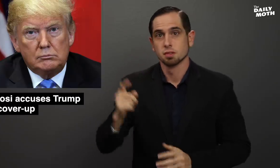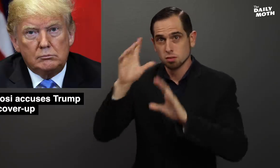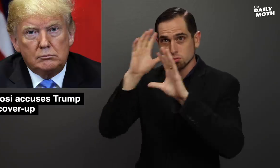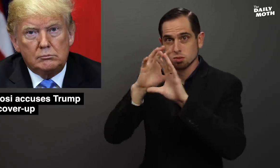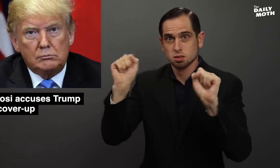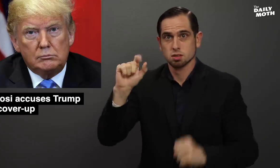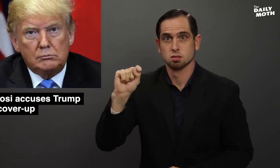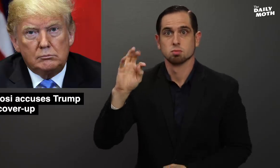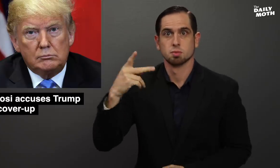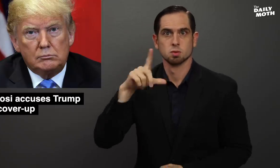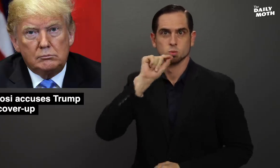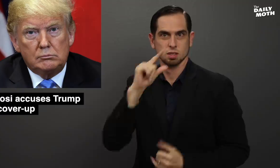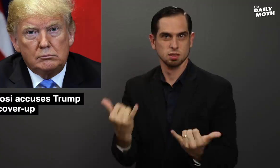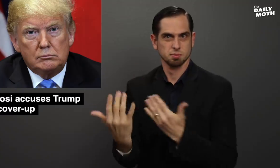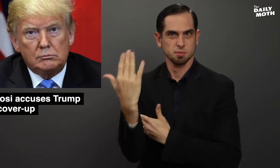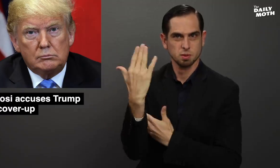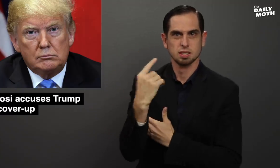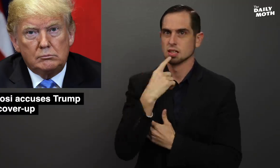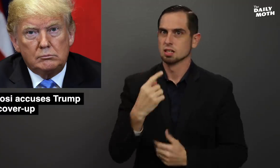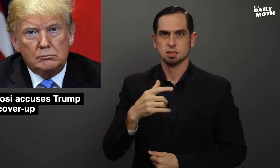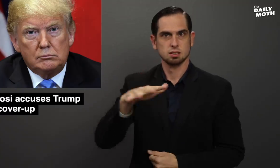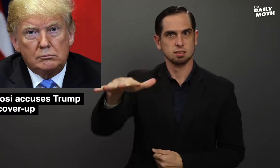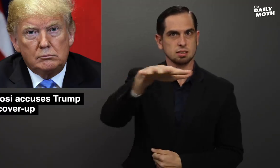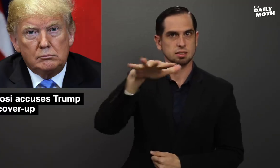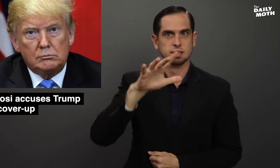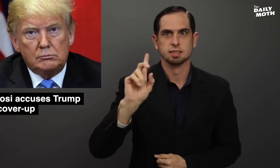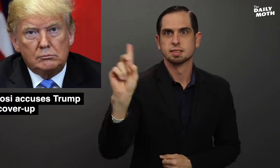President Trump tweeted this morning that Democrats